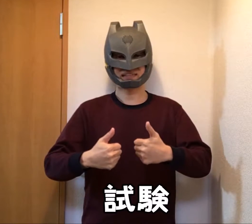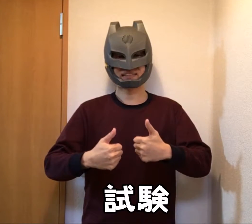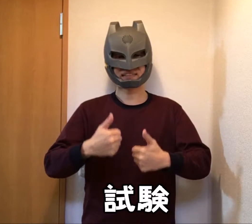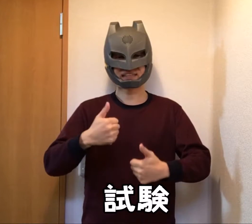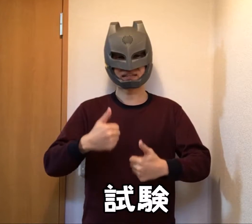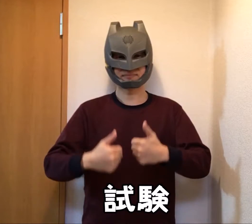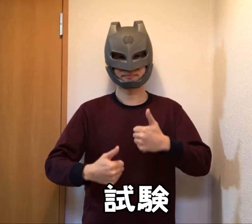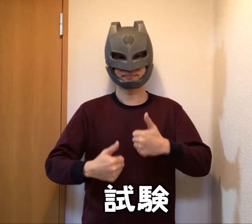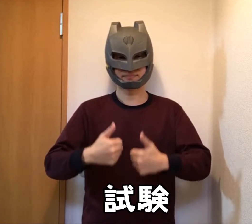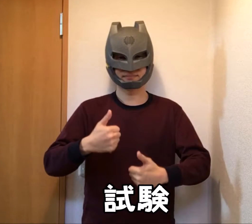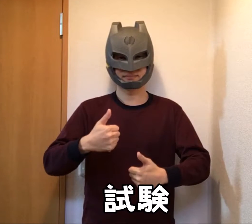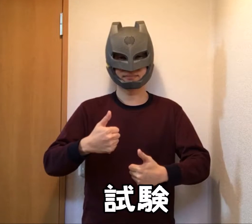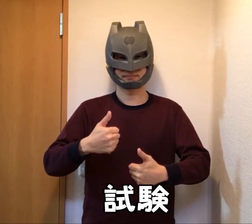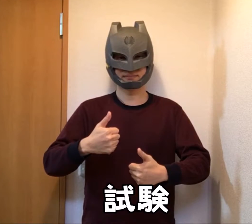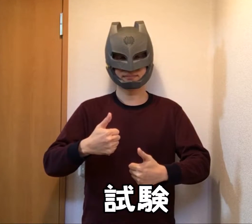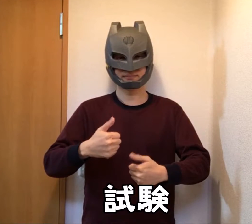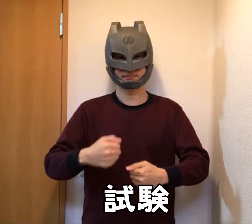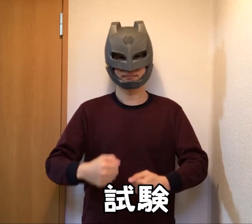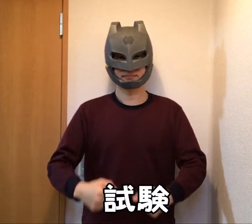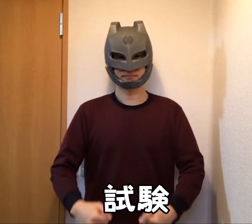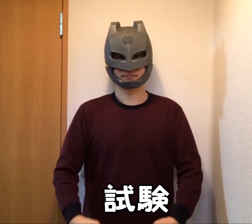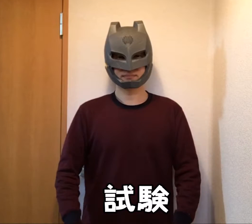Examination